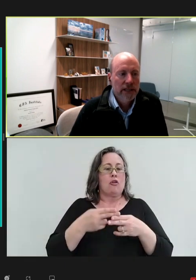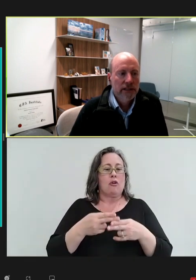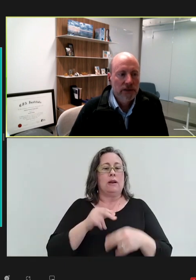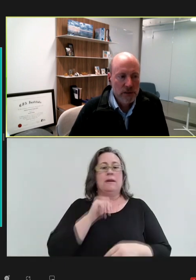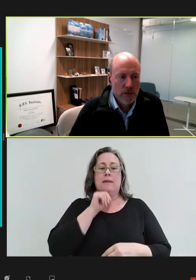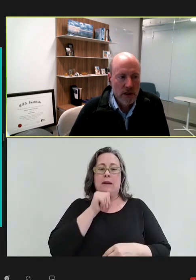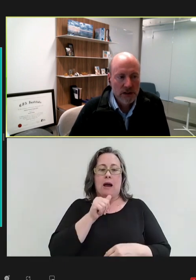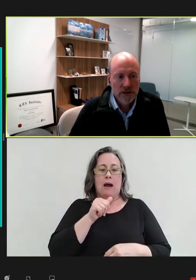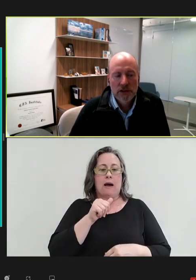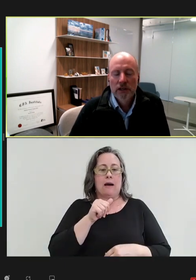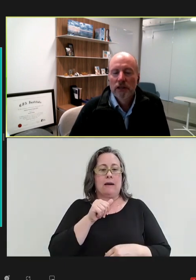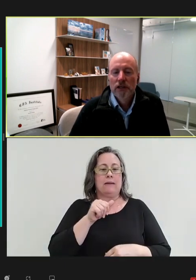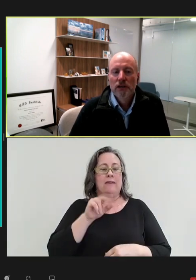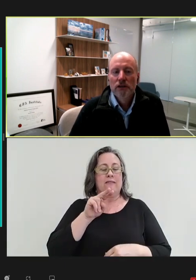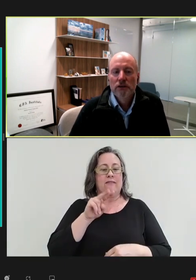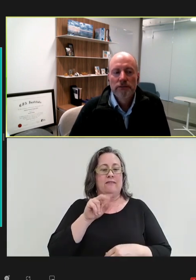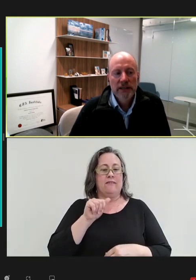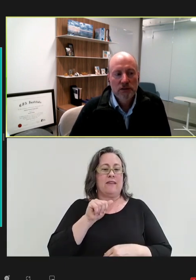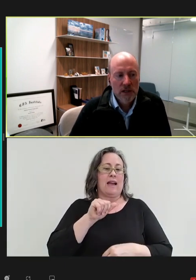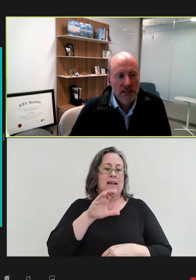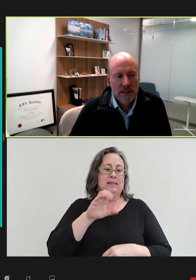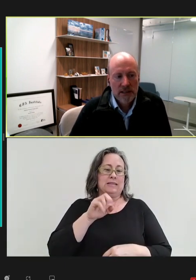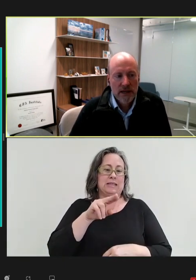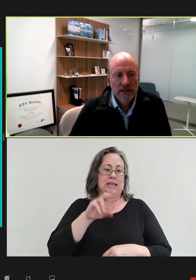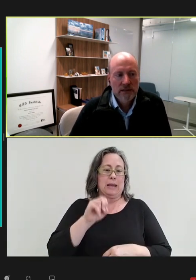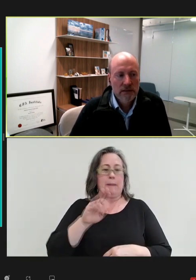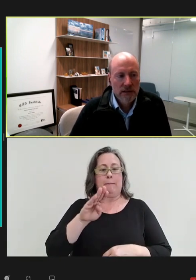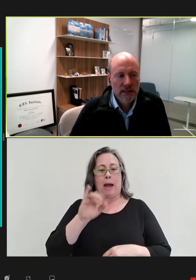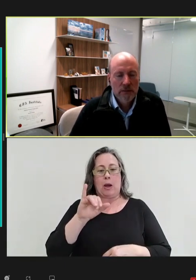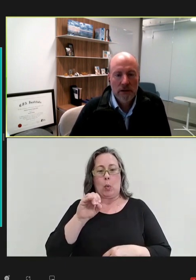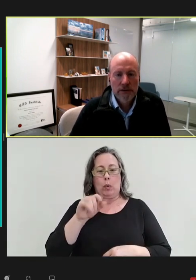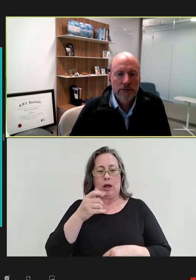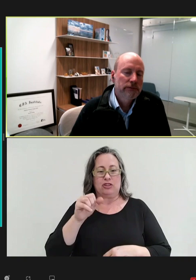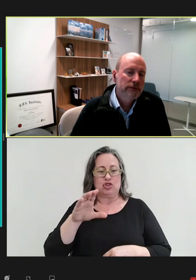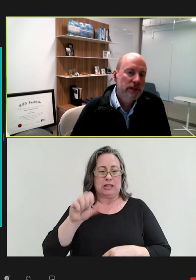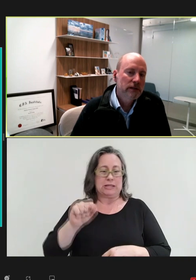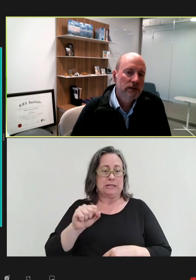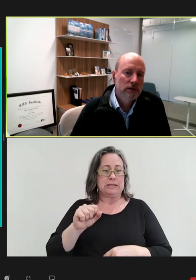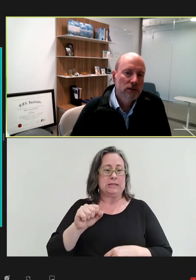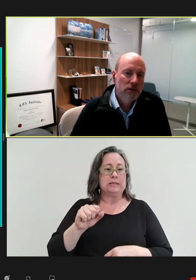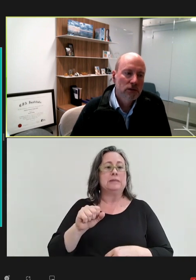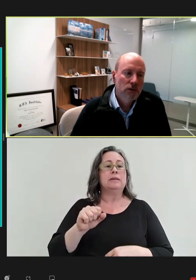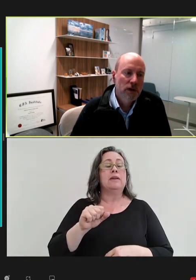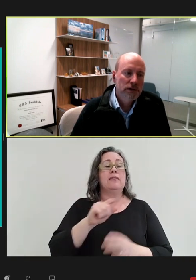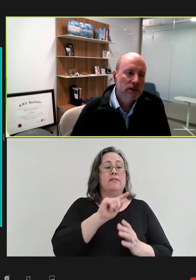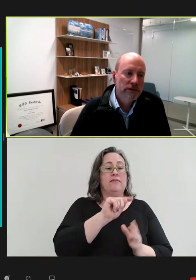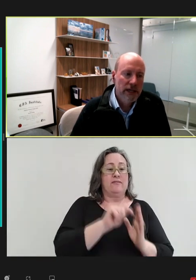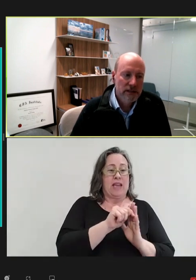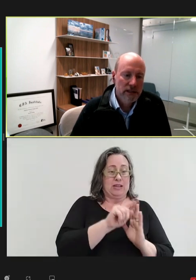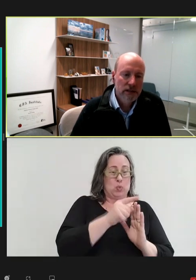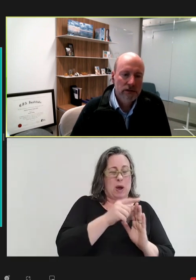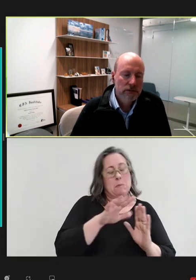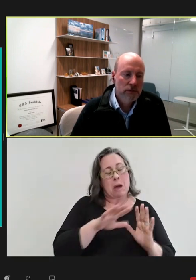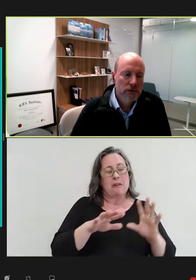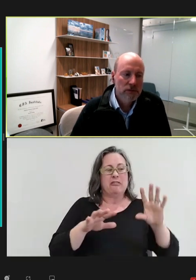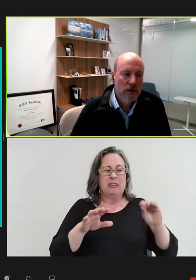the other small molecules. Phase one success is about 50-50, whether you're a vaccine or a small